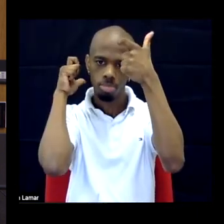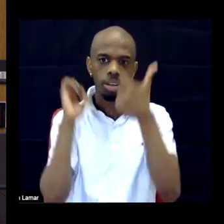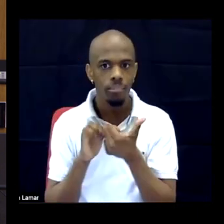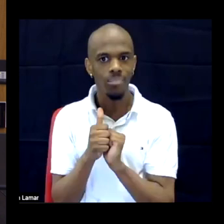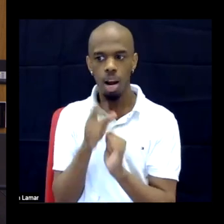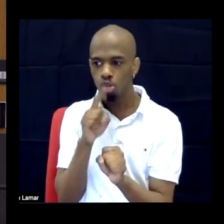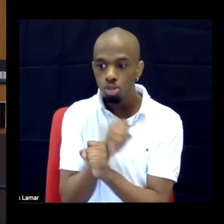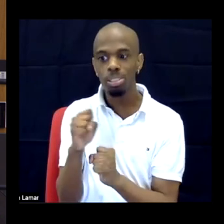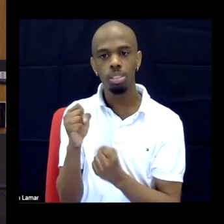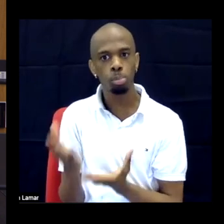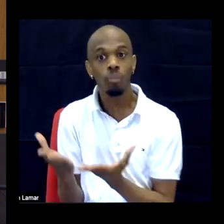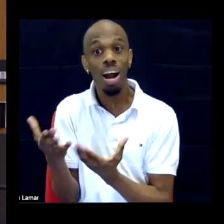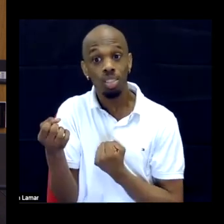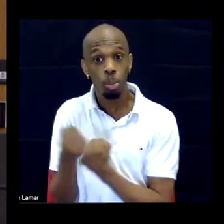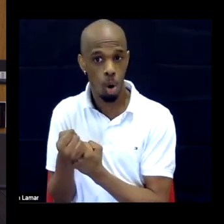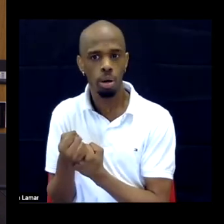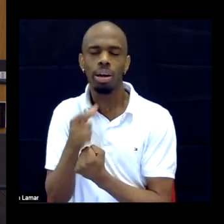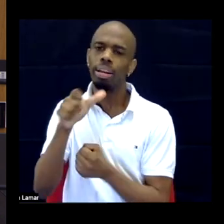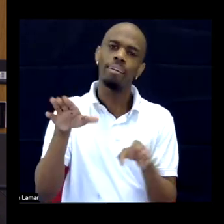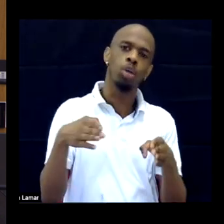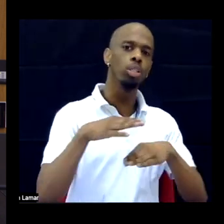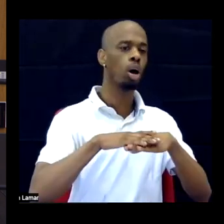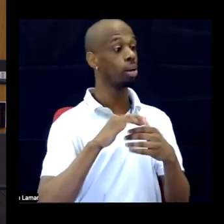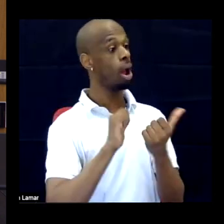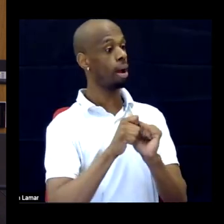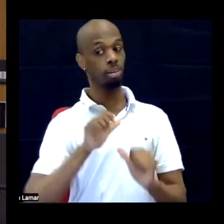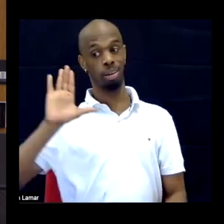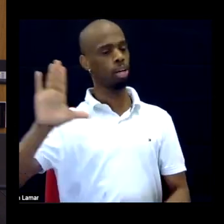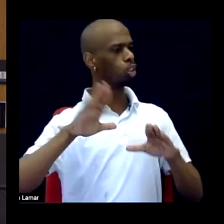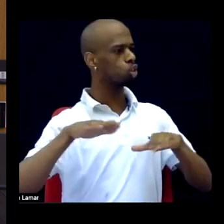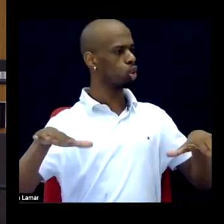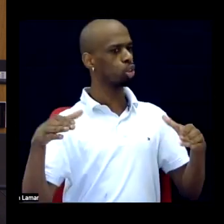In this chapter, I also talk about the fact that Jacob Blake's children were in the car when he was shot.